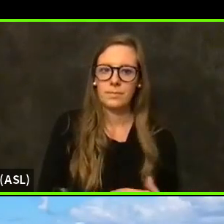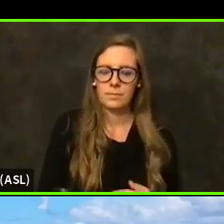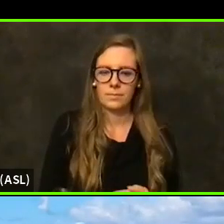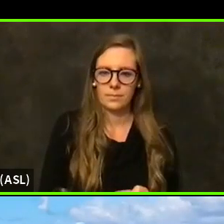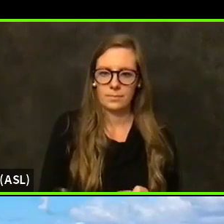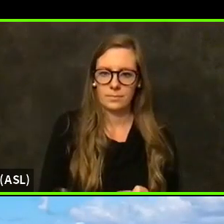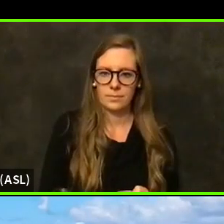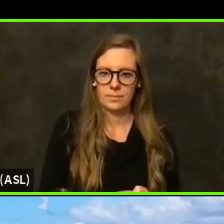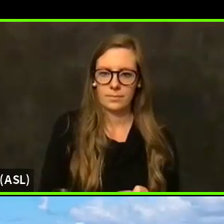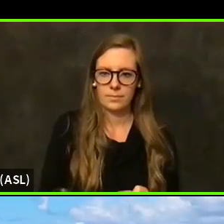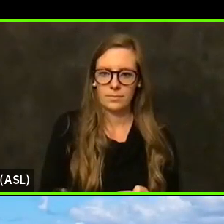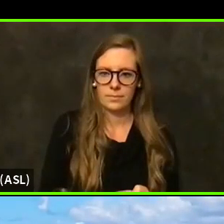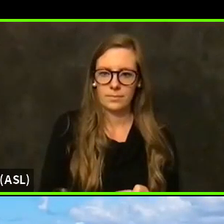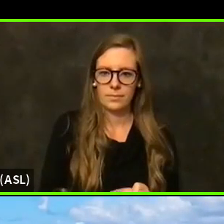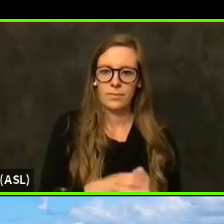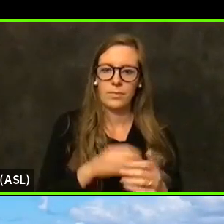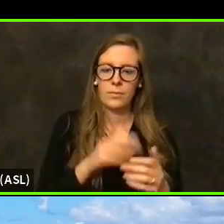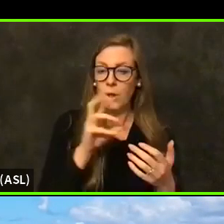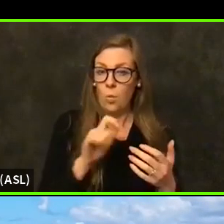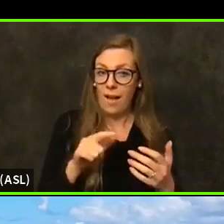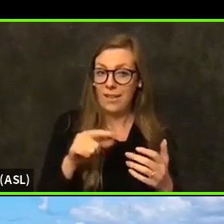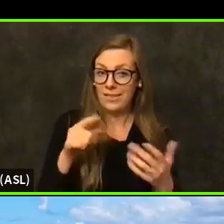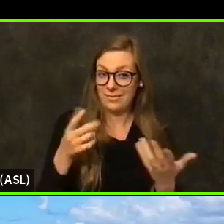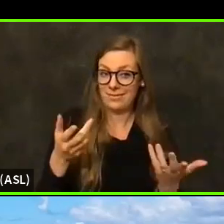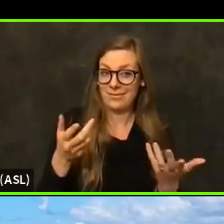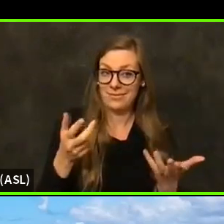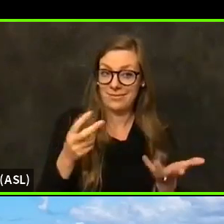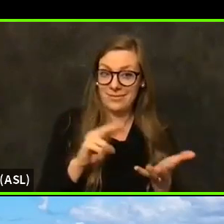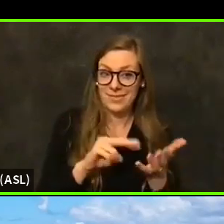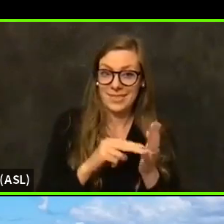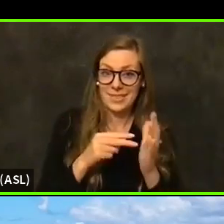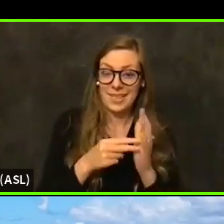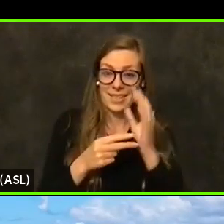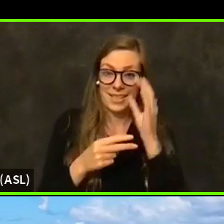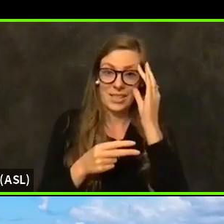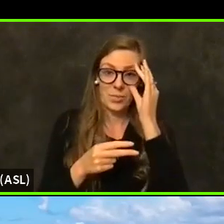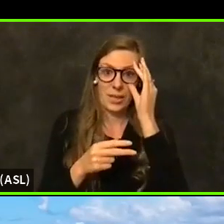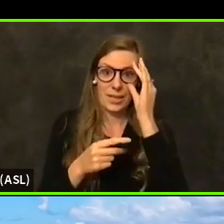But is this a sign that that we are working and that we are having some